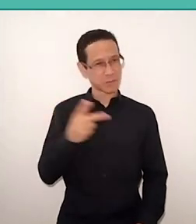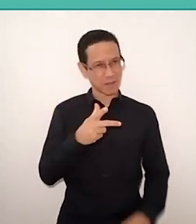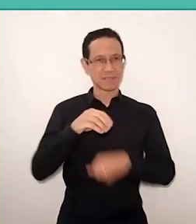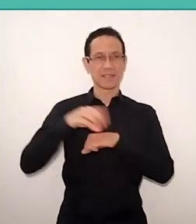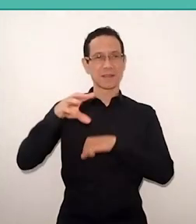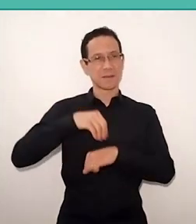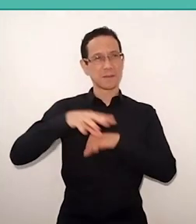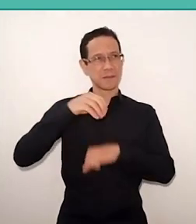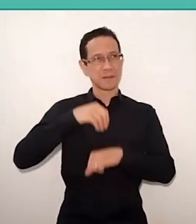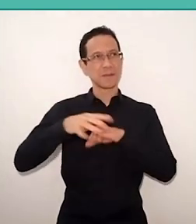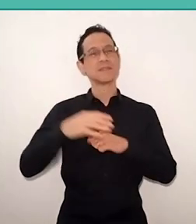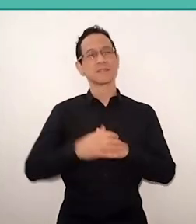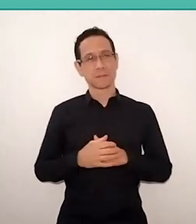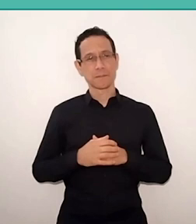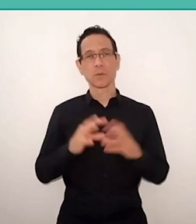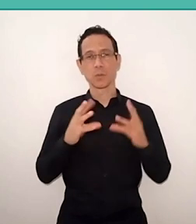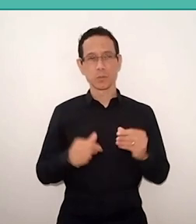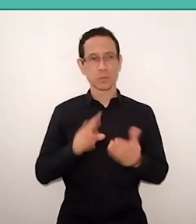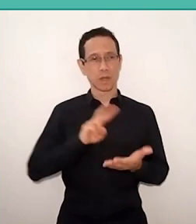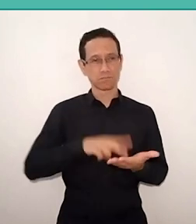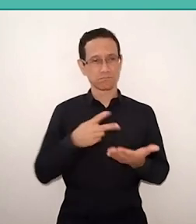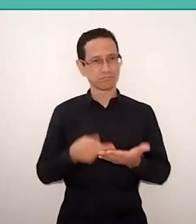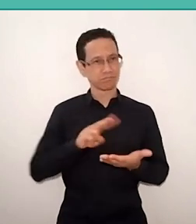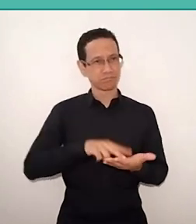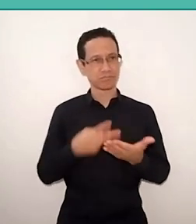the translators, both for the two languages,